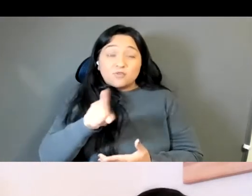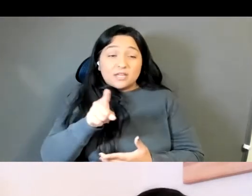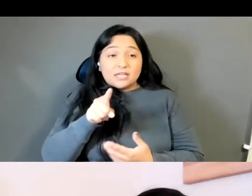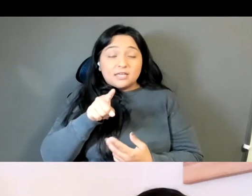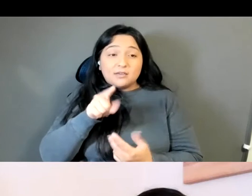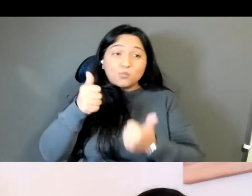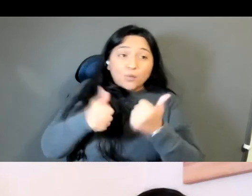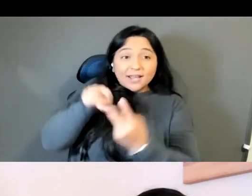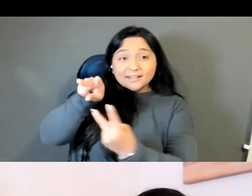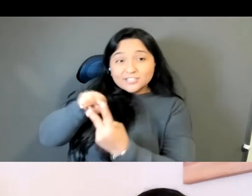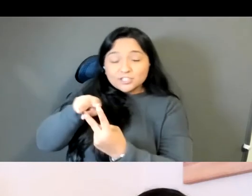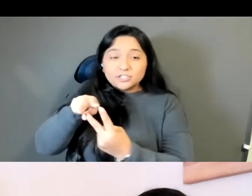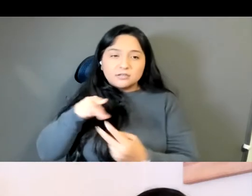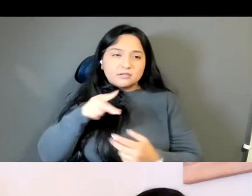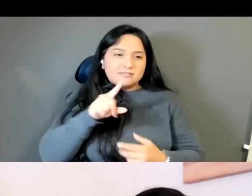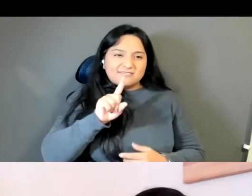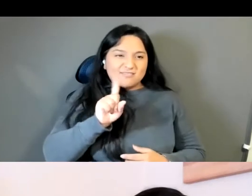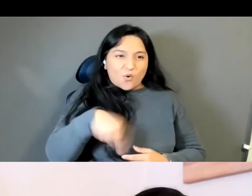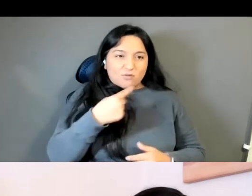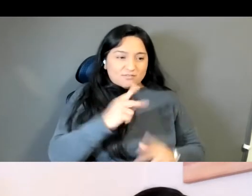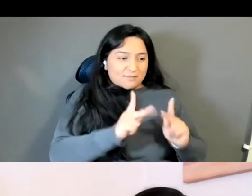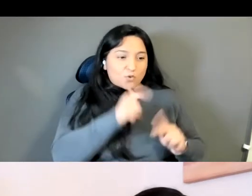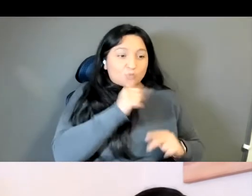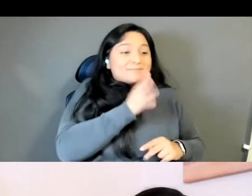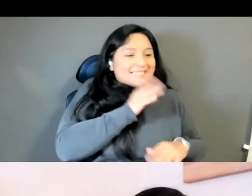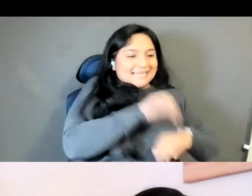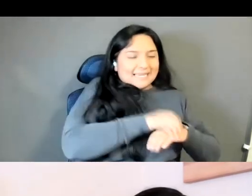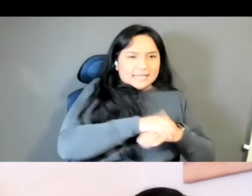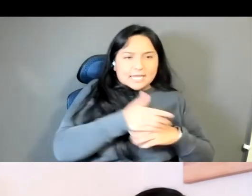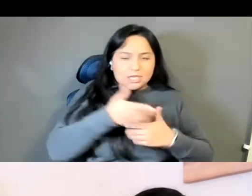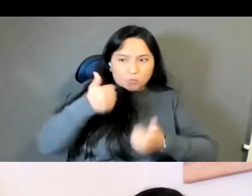Lily Philpott I actually want to skip ahead a little bit